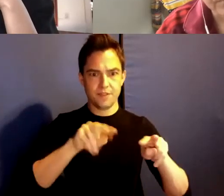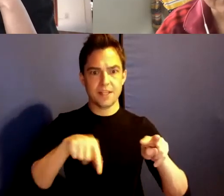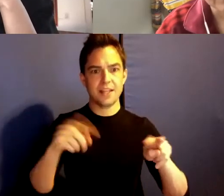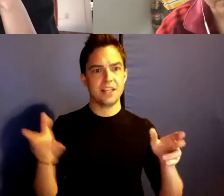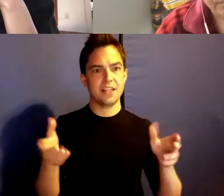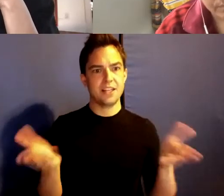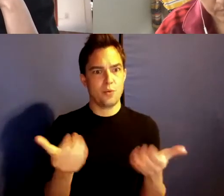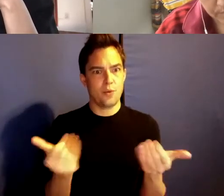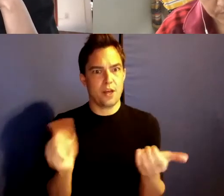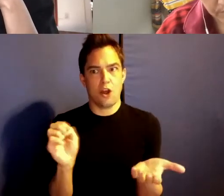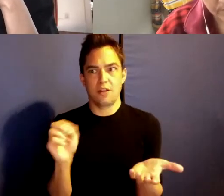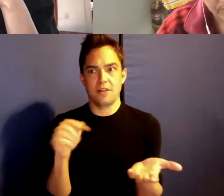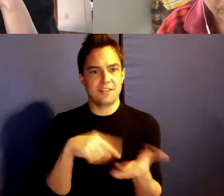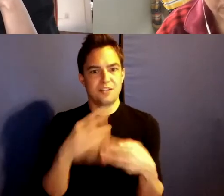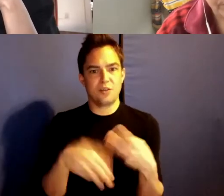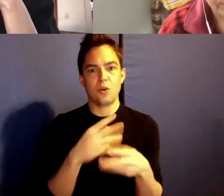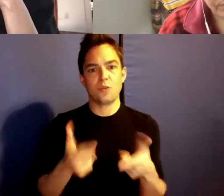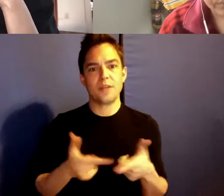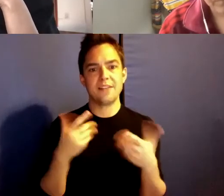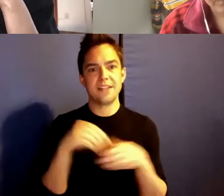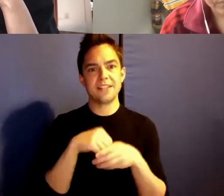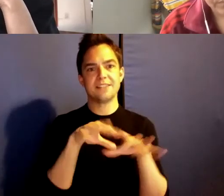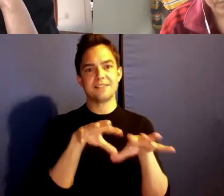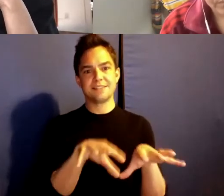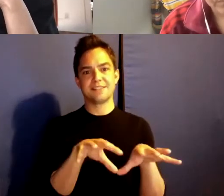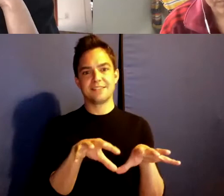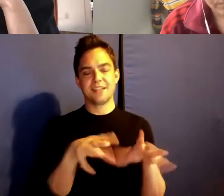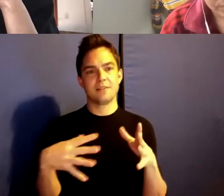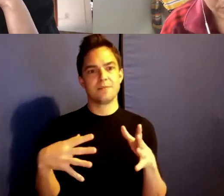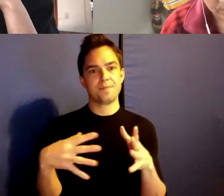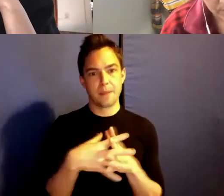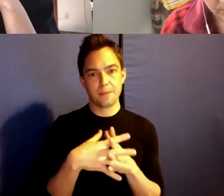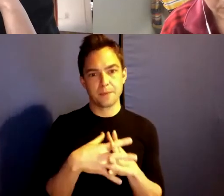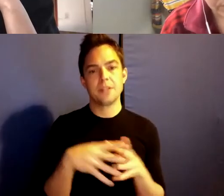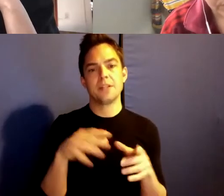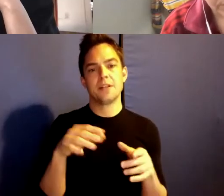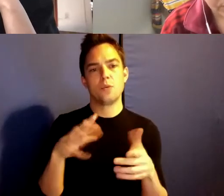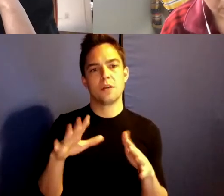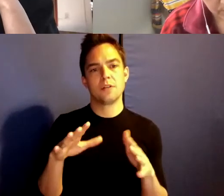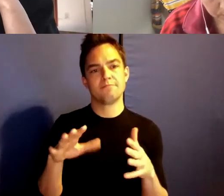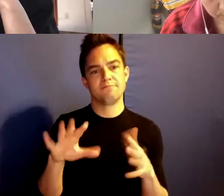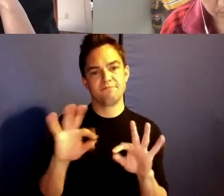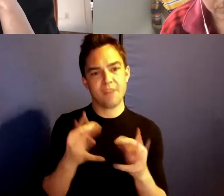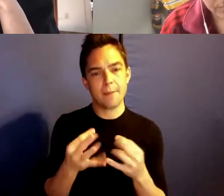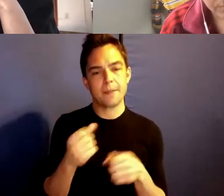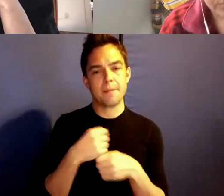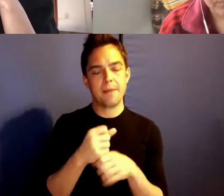This is the world that we are in. This is a world in which we're making family.